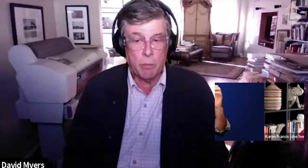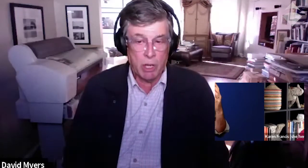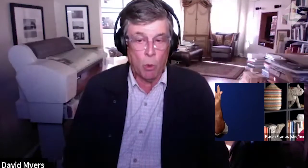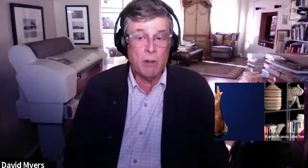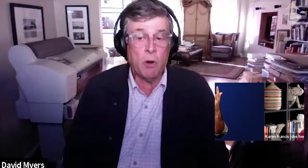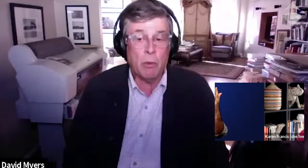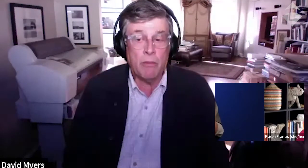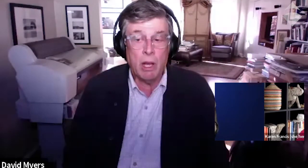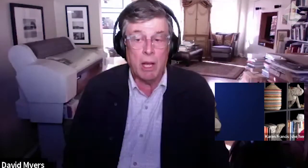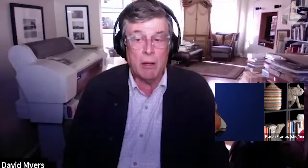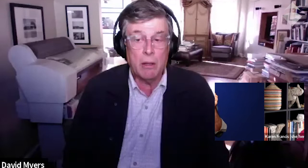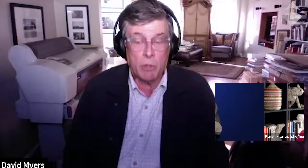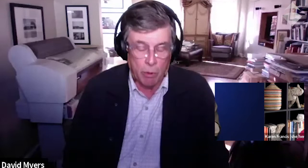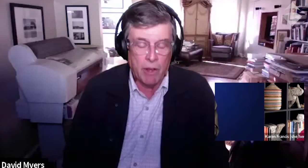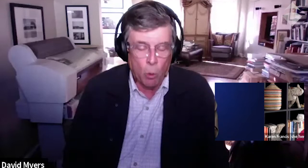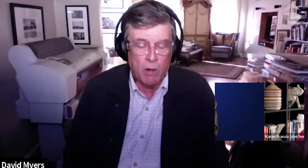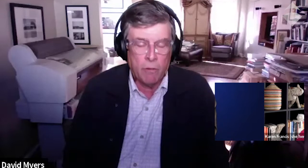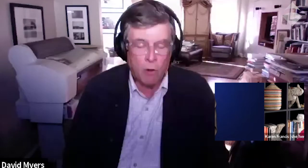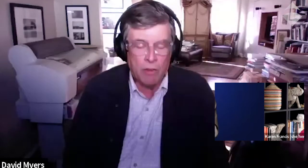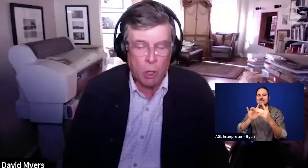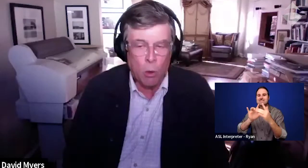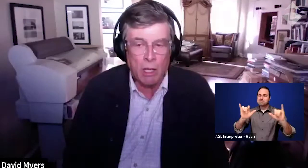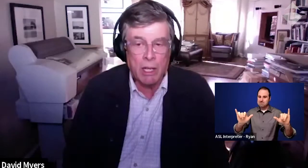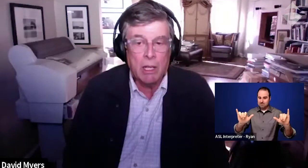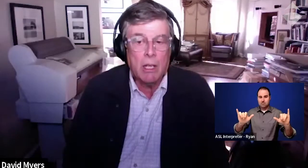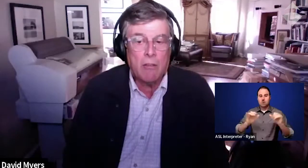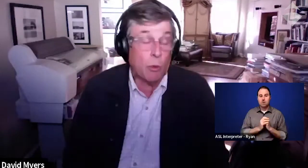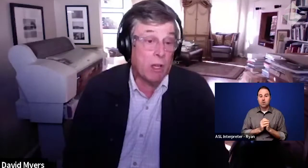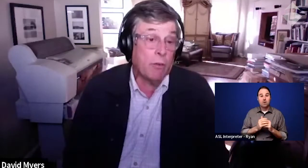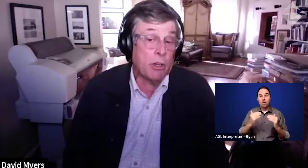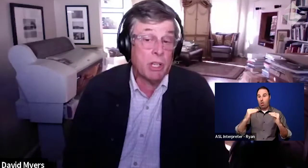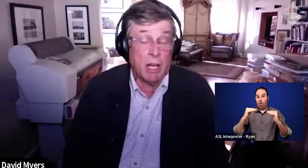to prevent one form of inequality from reinforcing another.